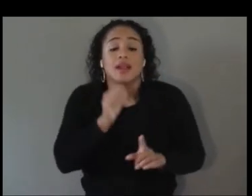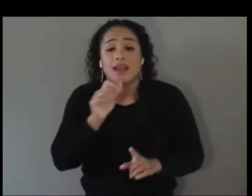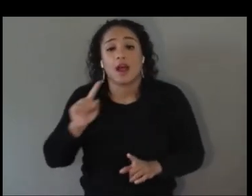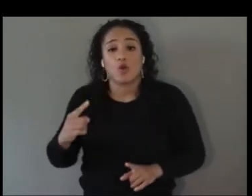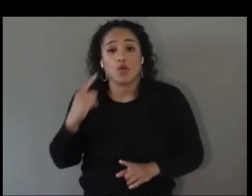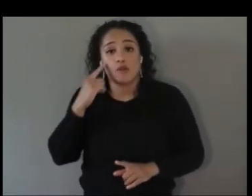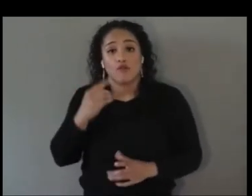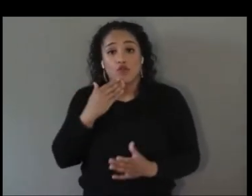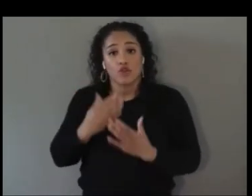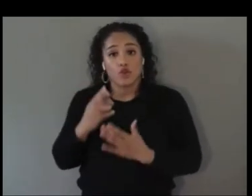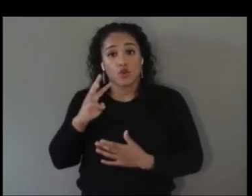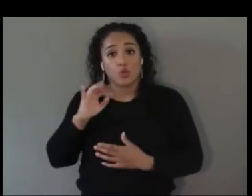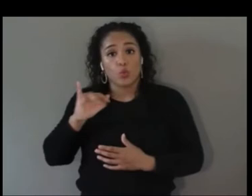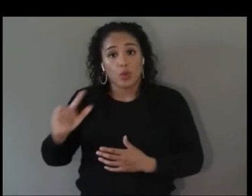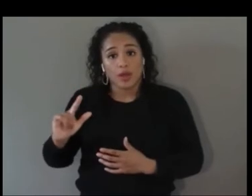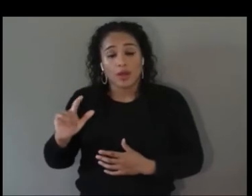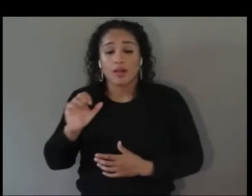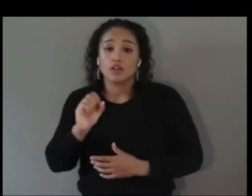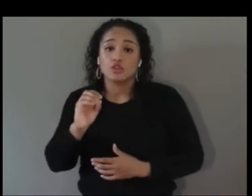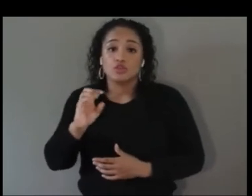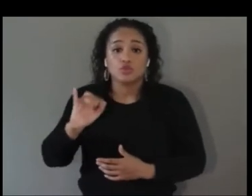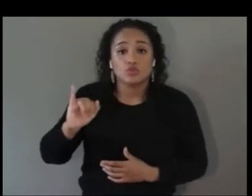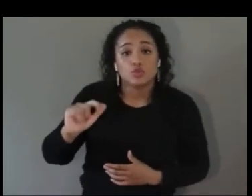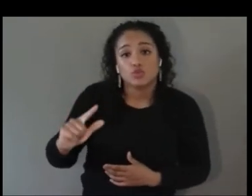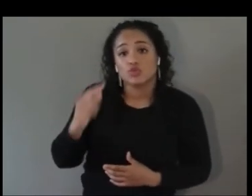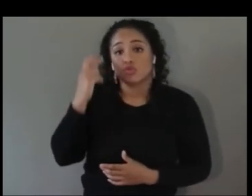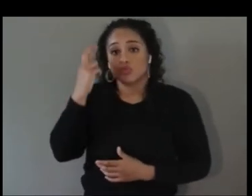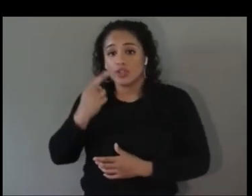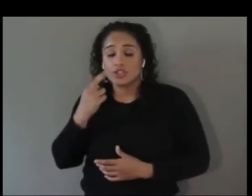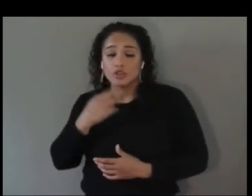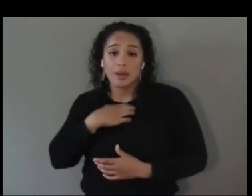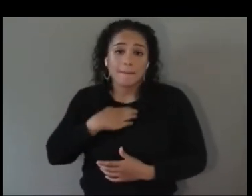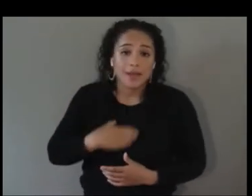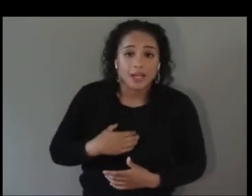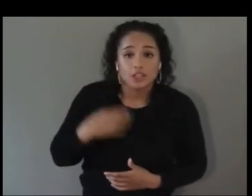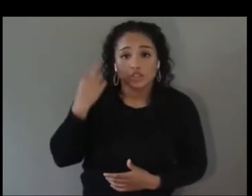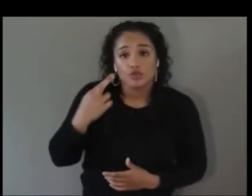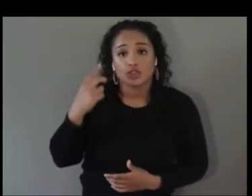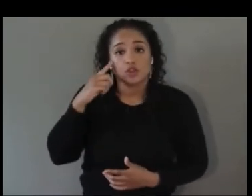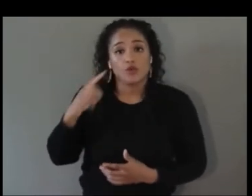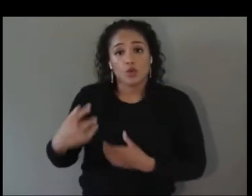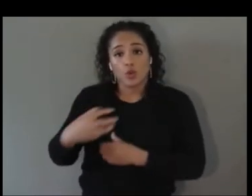the social reasoning and the passionate reasonings for an inclusive world but there's also a point to